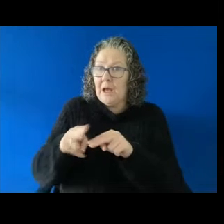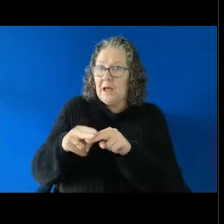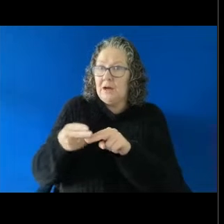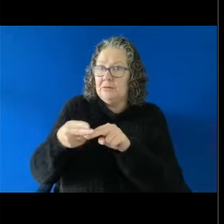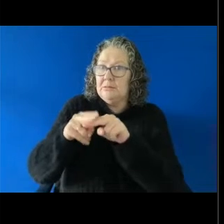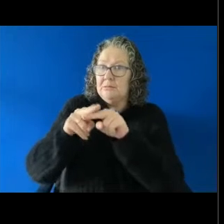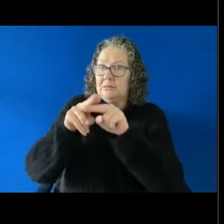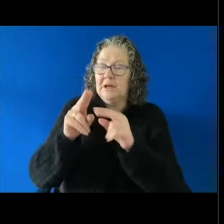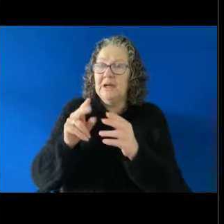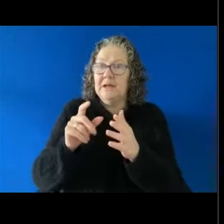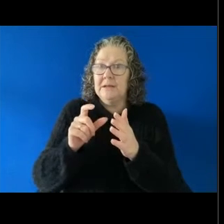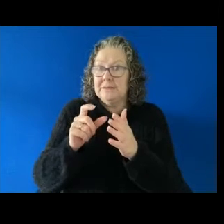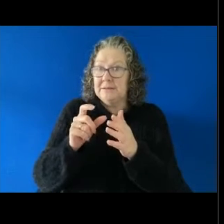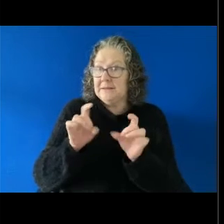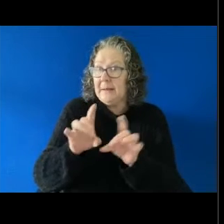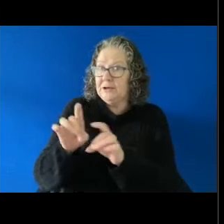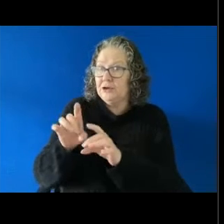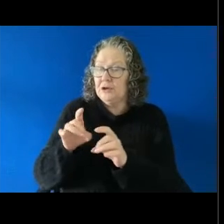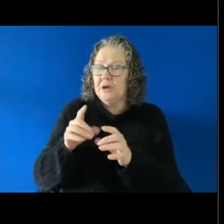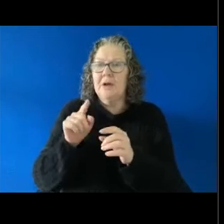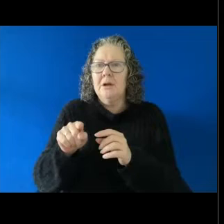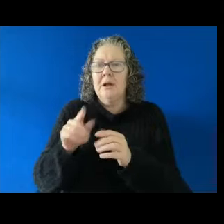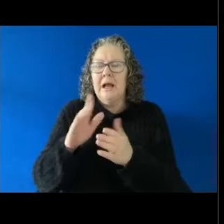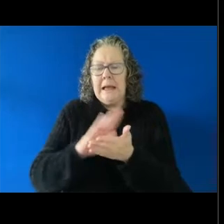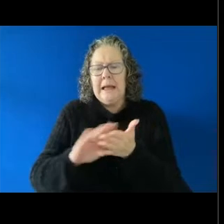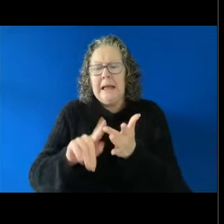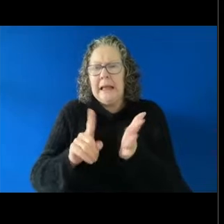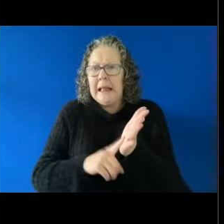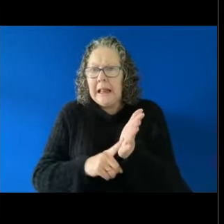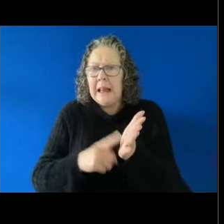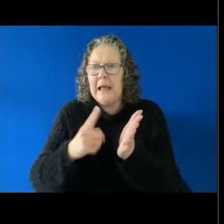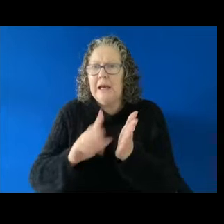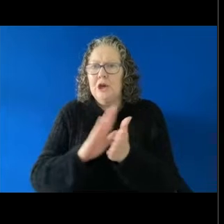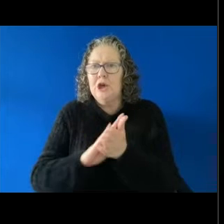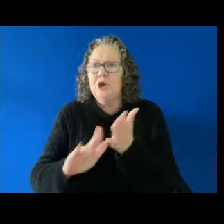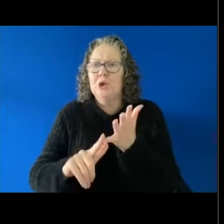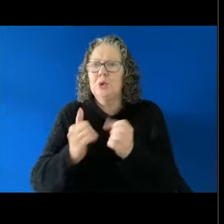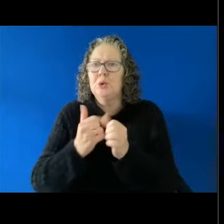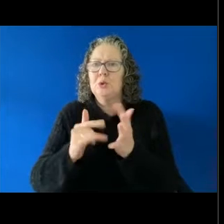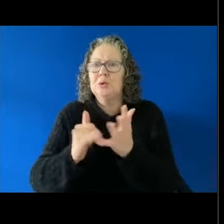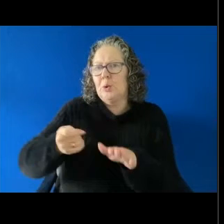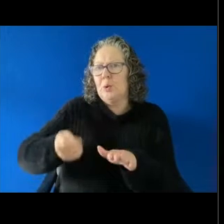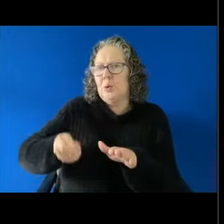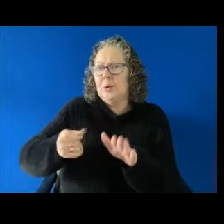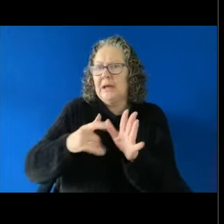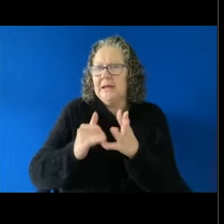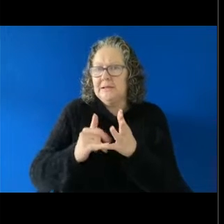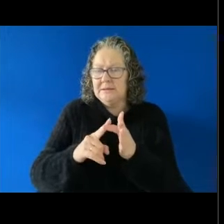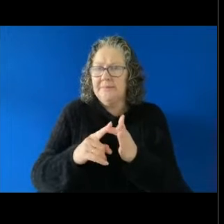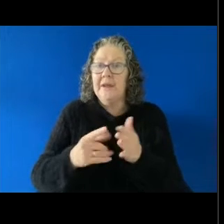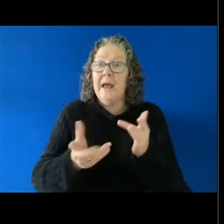a decision referred to as Hugh v Hughes. Another decision in the QLD jurisdiction,